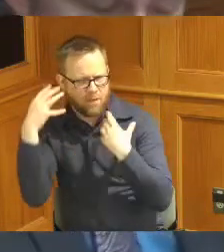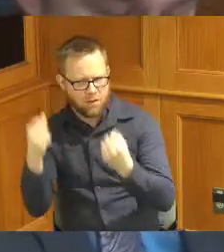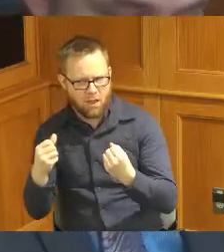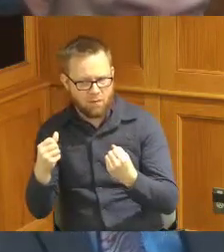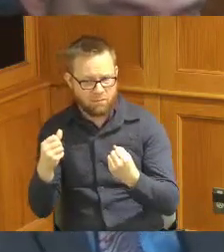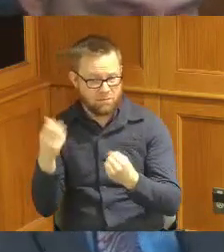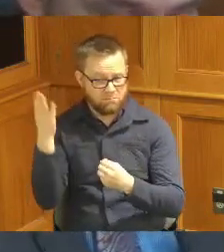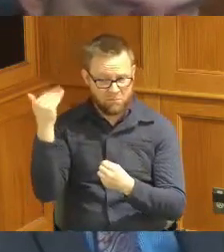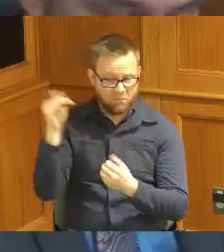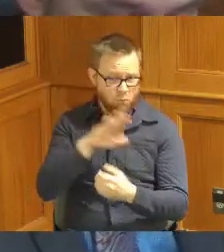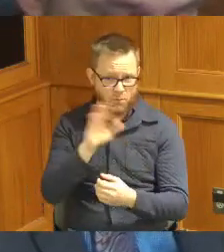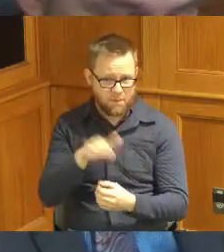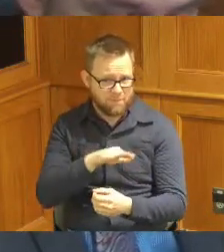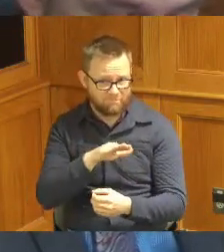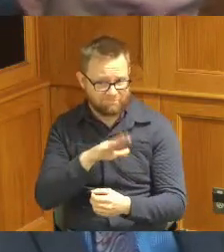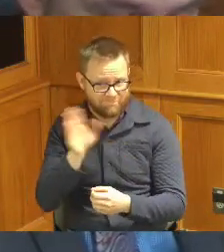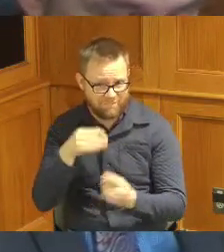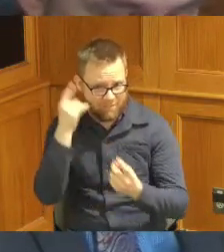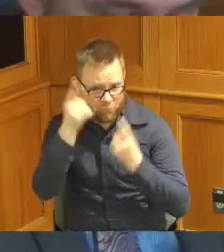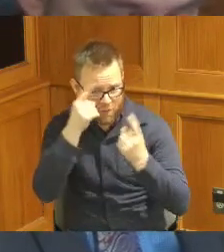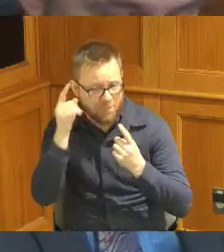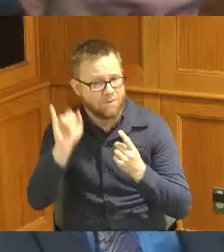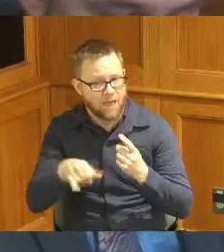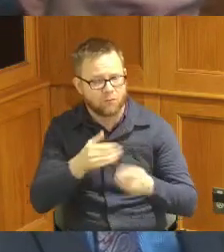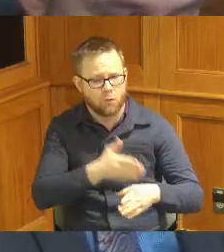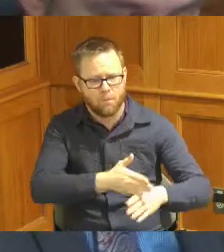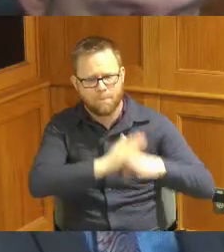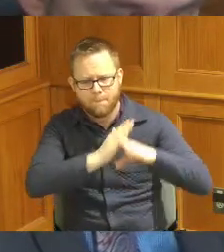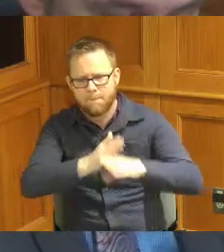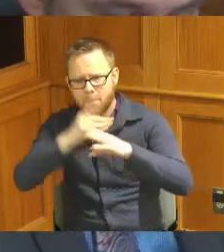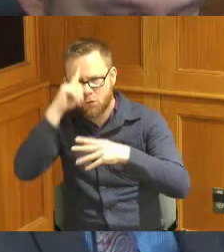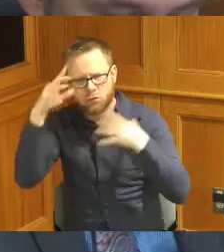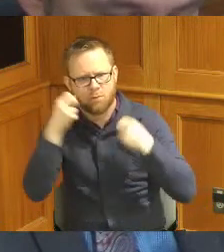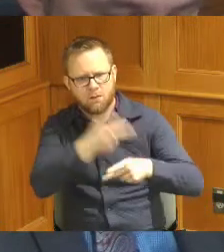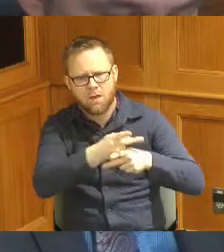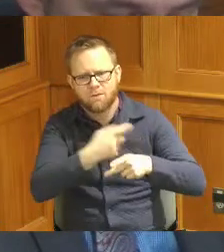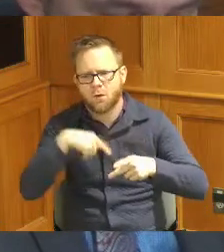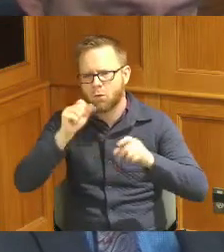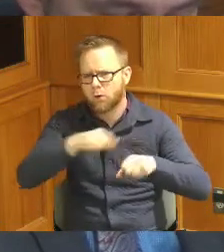past and break down some barriers for people to access mental health care I also represented the